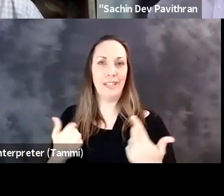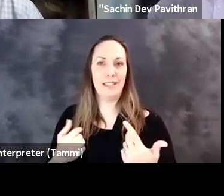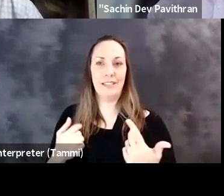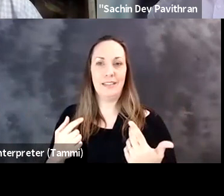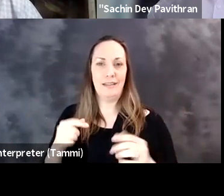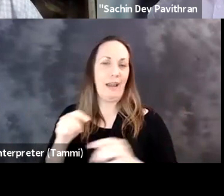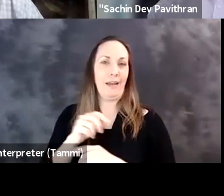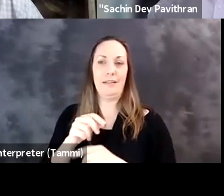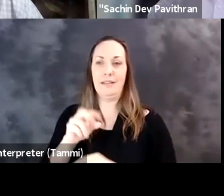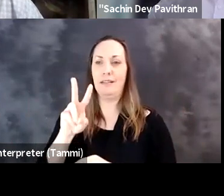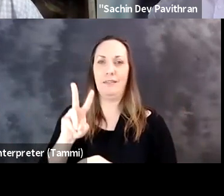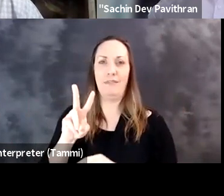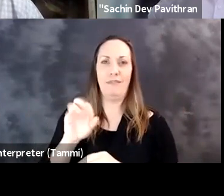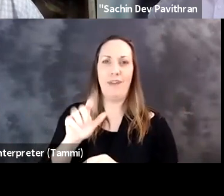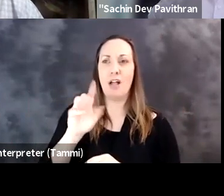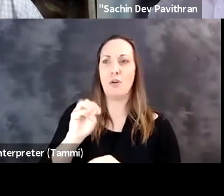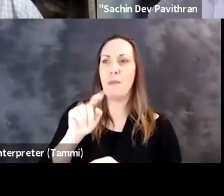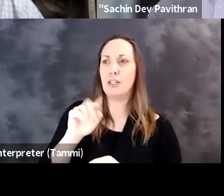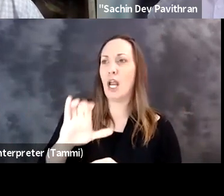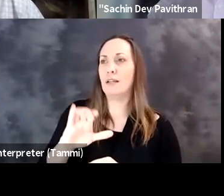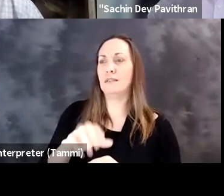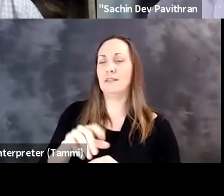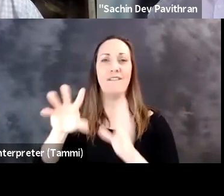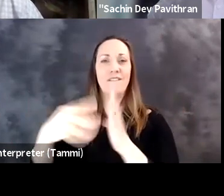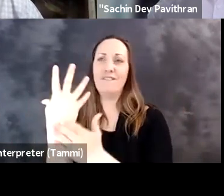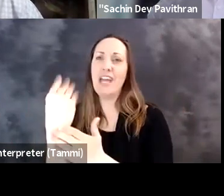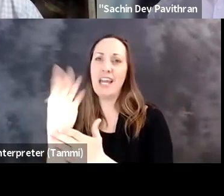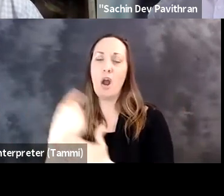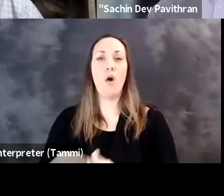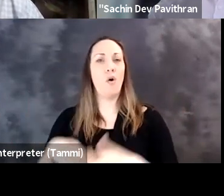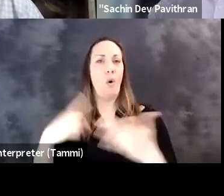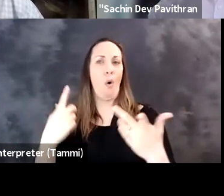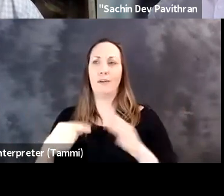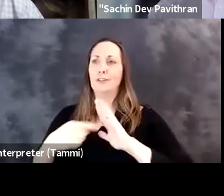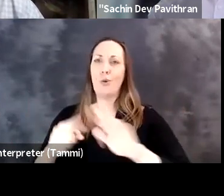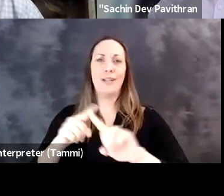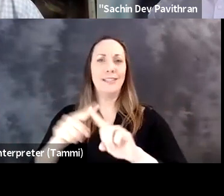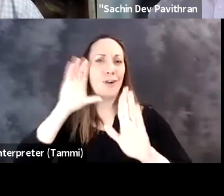sitting in the office I'm in right now and have a volumetric video or